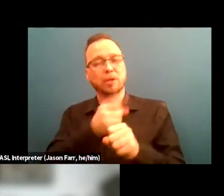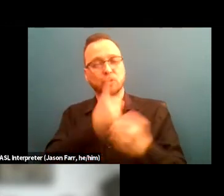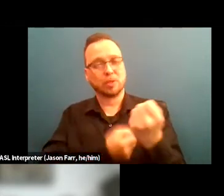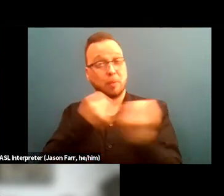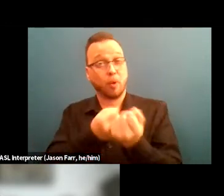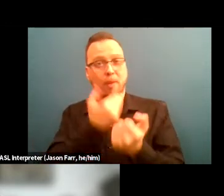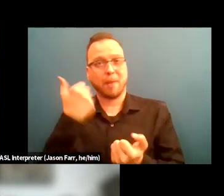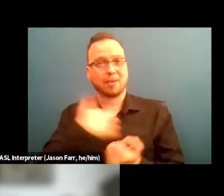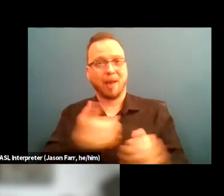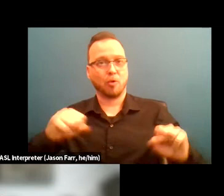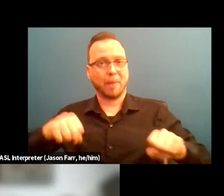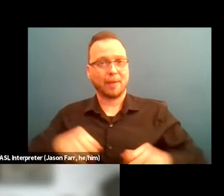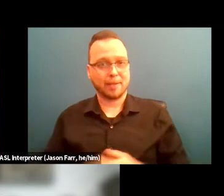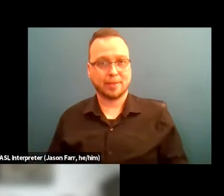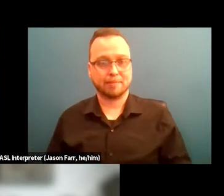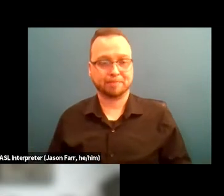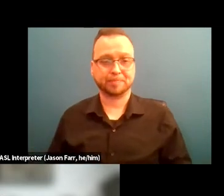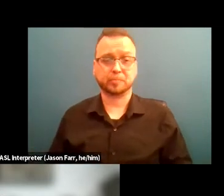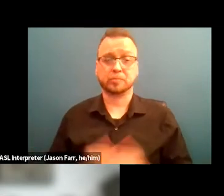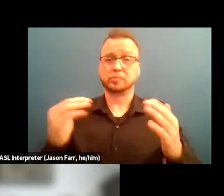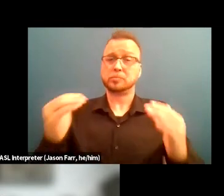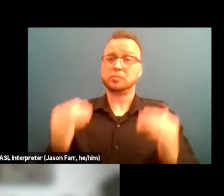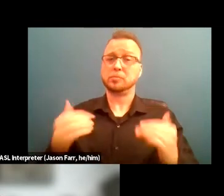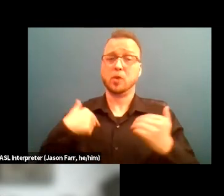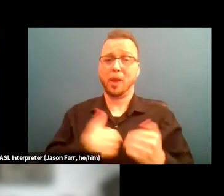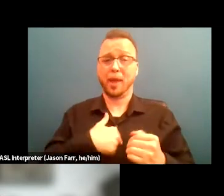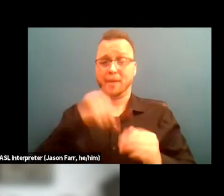Next we have verifiable cleaning and sober,